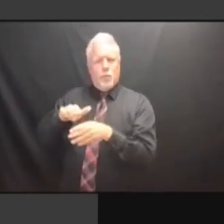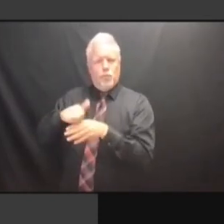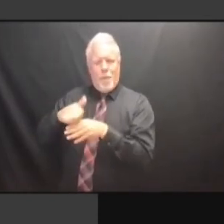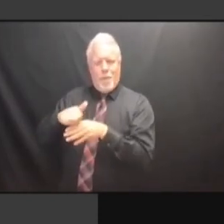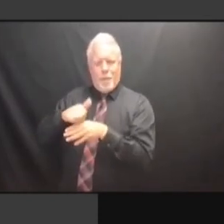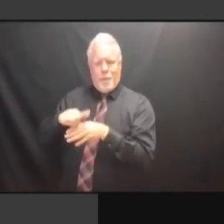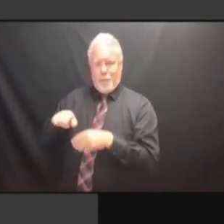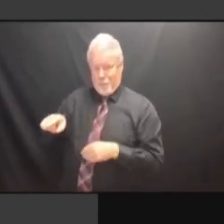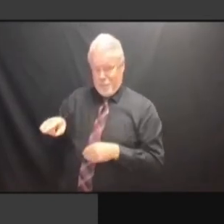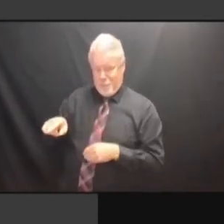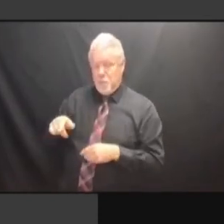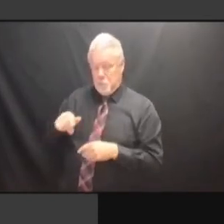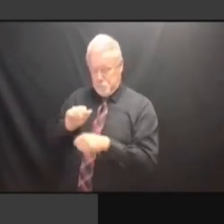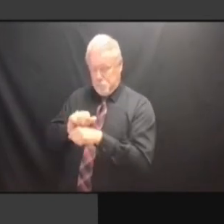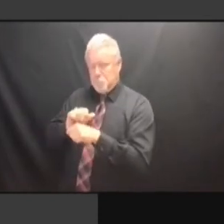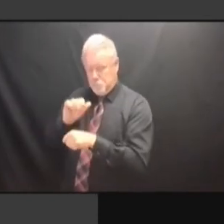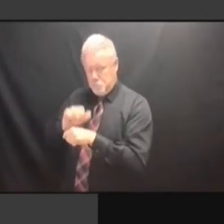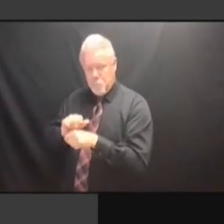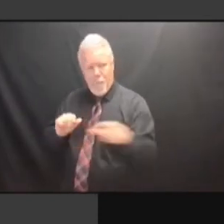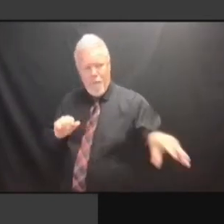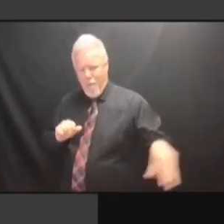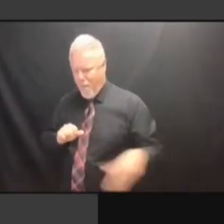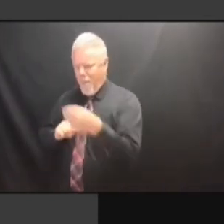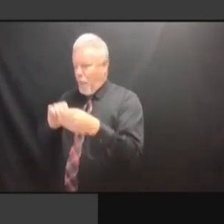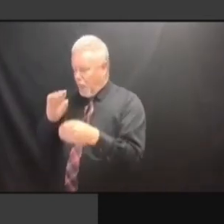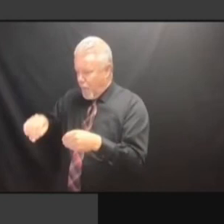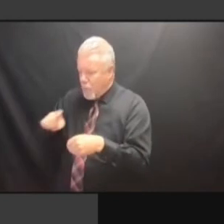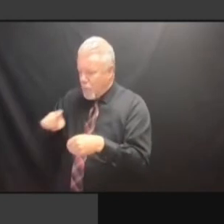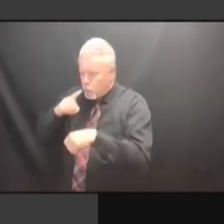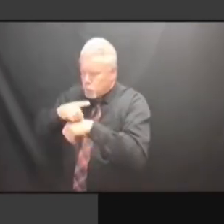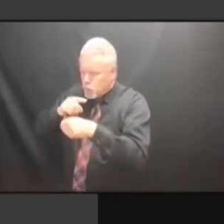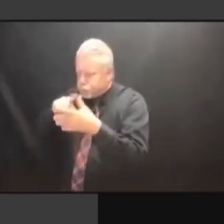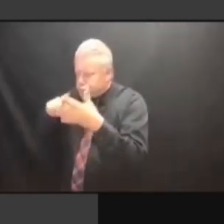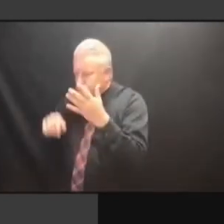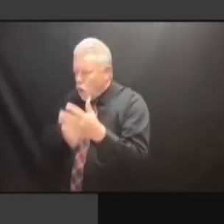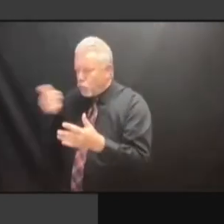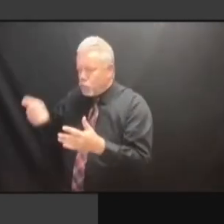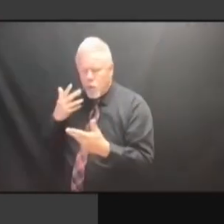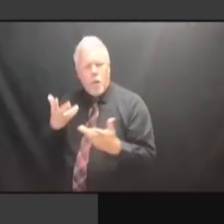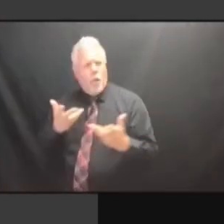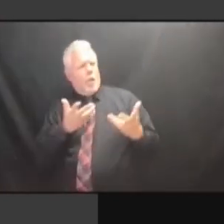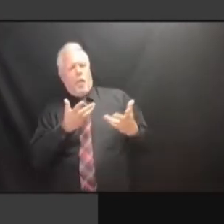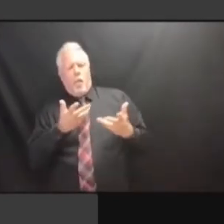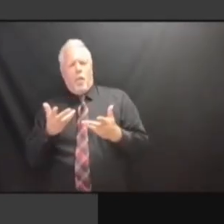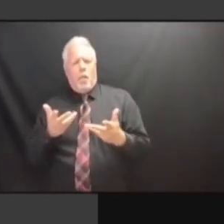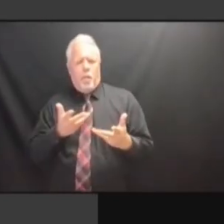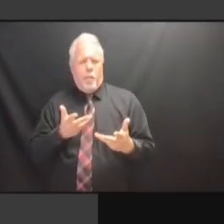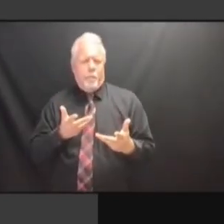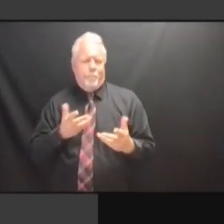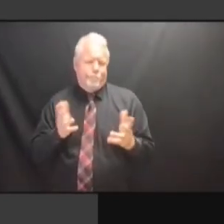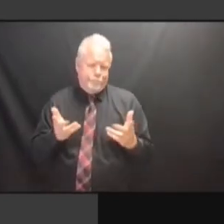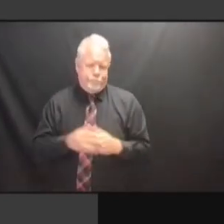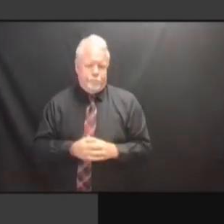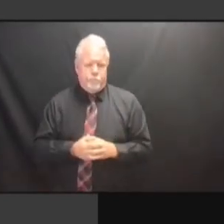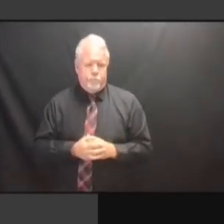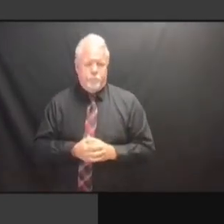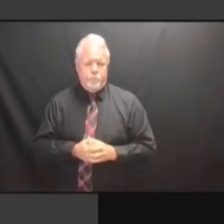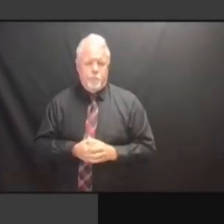TRYING TO GET ADDITIONAL TRYING TO GET ADDITIONAL INFORMATION, TRYING TO GET ADDITIONAL INFORMATION, I'VE TRYING TO GET ADDITIONAL INFORMATION, I'VE BEEN TRYING TO GET ADDITIONAL INFORMATION, I'VE BEEN WORKING INFORMATION, I'VE BEEN WORKING INFORMATION, I'VE BEEN WORKING WITH INFORMATION, I'VE BEEN WORKING WITH BRENDAN INFORMATION, I'VE BEEN WORKING WITH BRENDAN TO INFORMATION, I'VE BEEN WORKING WITH BRENDAN TO TRY INFORMATION, I'VE BEEN WORKING WITH BRENDAN TO TRY TO INFORMATION, I'VE BEEN WORKING WITH BRENDAN TO TRY TO COME INFORMATION, I'VE BEEN WORKING WITH BRENDAN TO TRY TO COME UP WITH BRENDAN TO TRY TO COME UP WITH BRENDAN TO TRY TO COME UP WITH WITH BRENDAN TO TRY TO COME UP WITH A WITH BRENDAN TO TRY TO COME UP WITH A LIST WITH BRENDAN TO TRY TO COME UP WITH A LIST OF WITH BRENDAN TO TRY TO COME UP WITH A LIST OF SOME WITH BRENDAN TO TRY TO COME UP WITH A LIST OF SOME OF WITH BRENDAN TO TRY TO COME UP WITH A LIST OF SOME OF THE WITH A LIST OF SOME OF THE WITH A LIST OF SOME OF THE FORENSIC WITH A LIST OF SOME OF THE FORENSIC INFORMATION, WITH A LIST OF SOME OF THE FORENSIC INFORMATION, AS WITH A LIST OF SOME OF THE FORENSIC INFORMATION, AS FAR WITH A LIST OF SOME OF THE FORENSIC INFORMATION, AS FAR AS